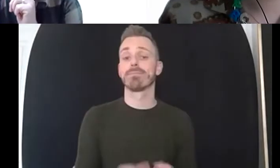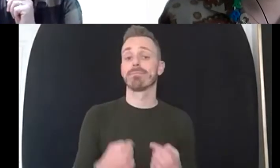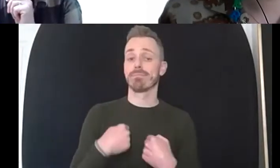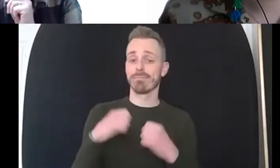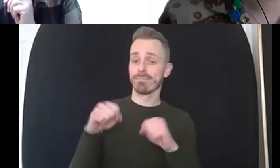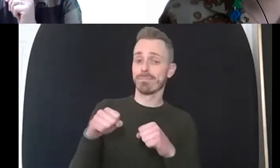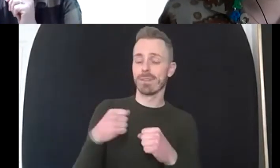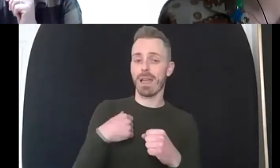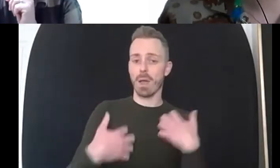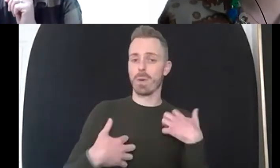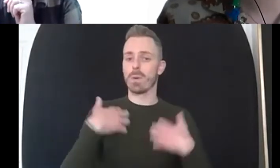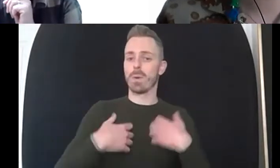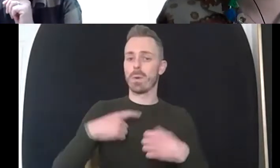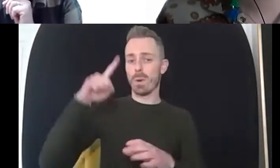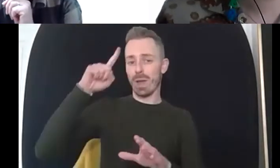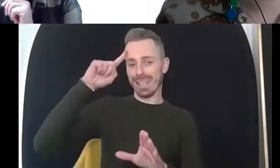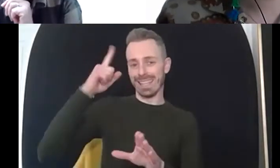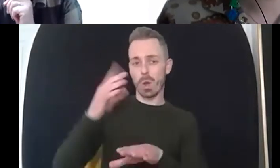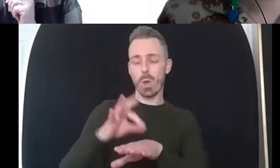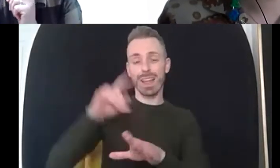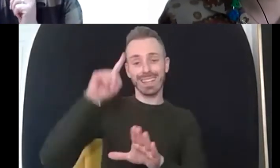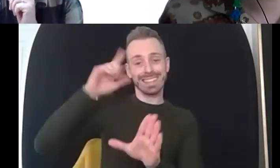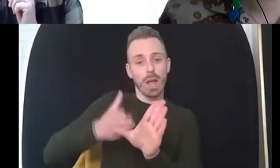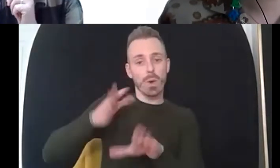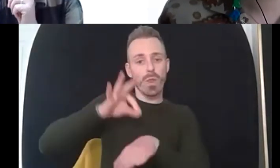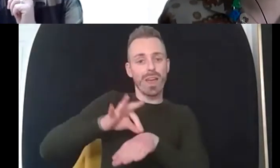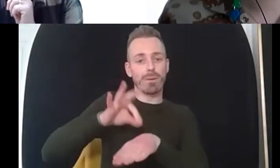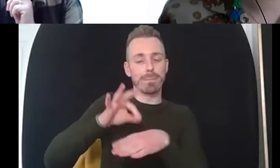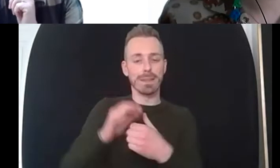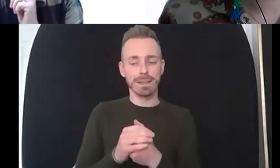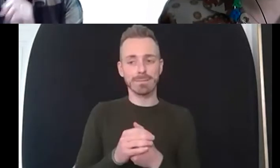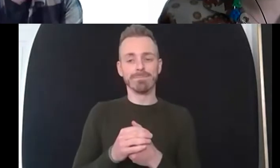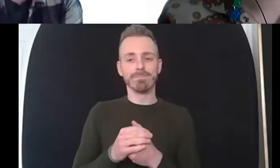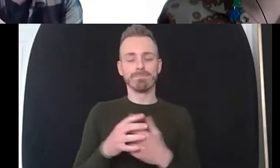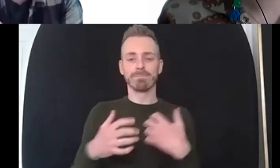psychotherapy and through luck really more than anything else i ended up on um